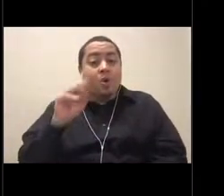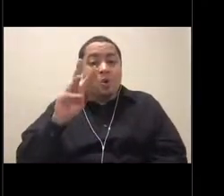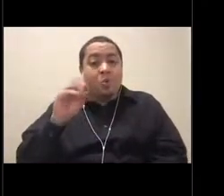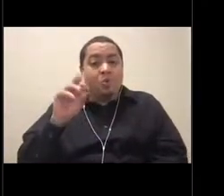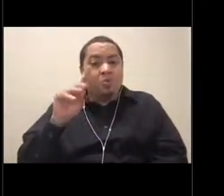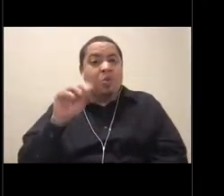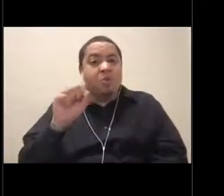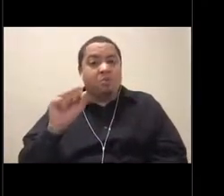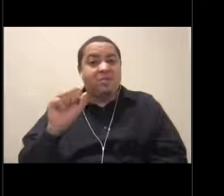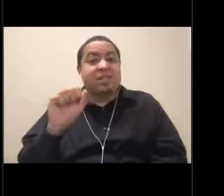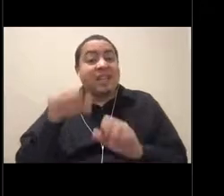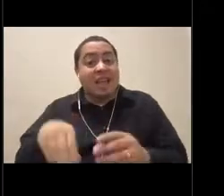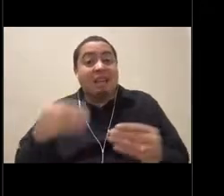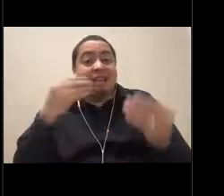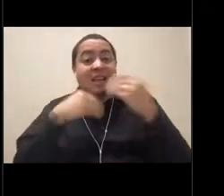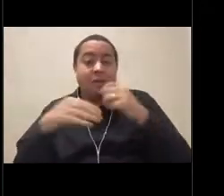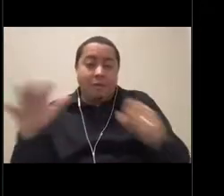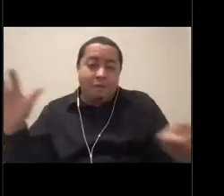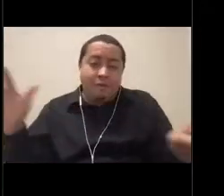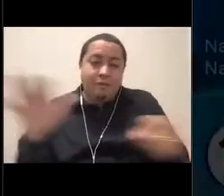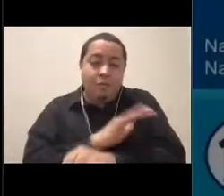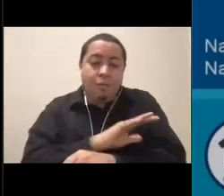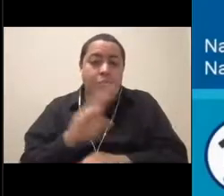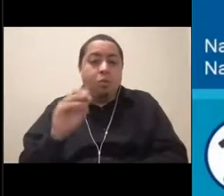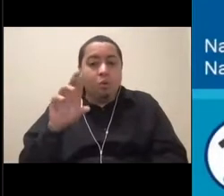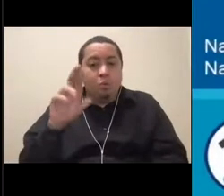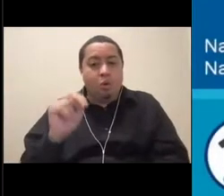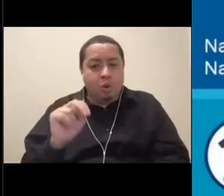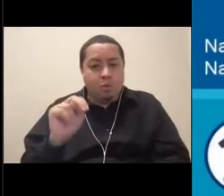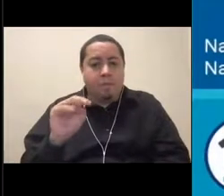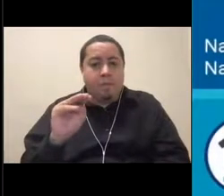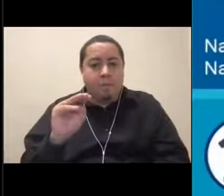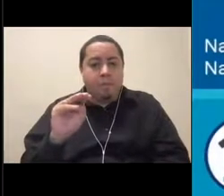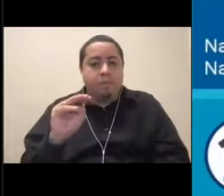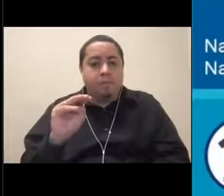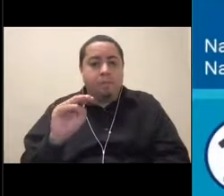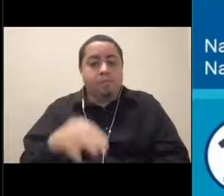an entire whale skeleton over the course of several years. Pretty cool stuff.